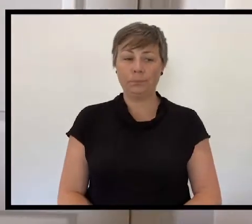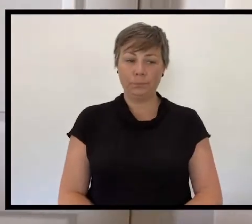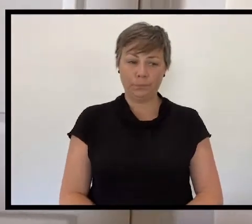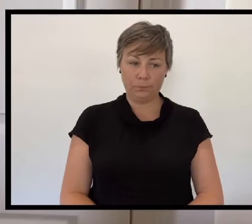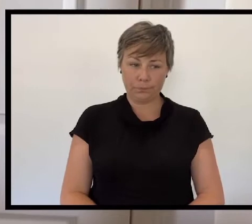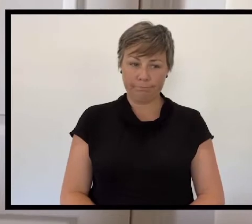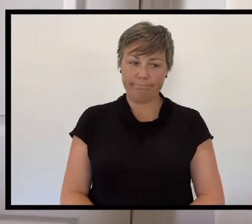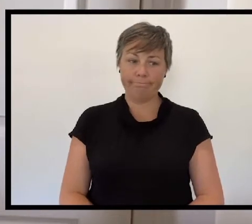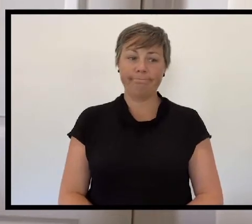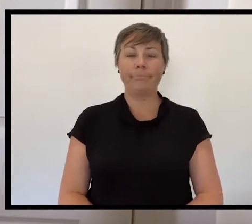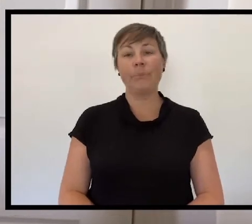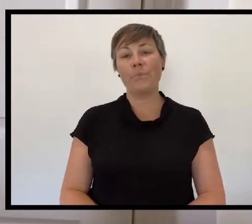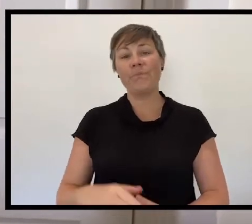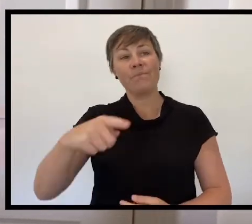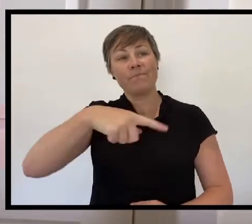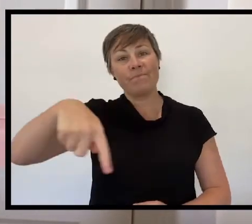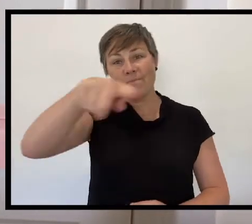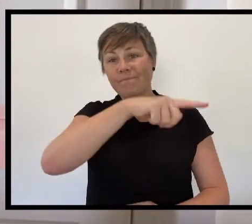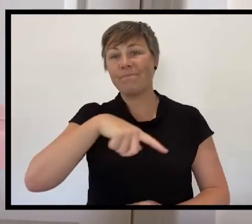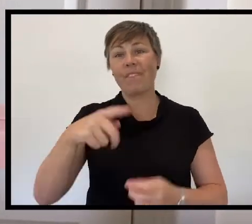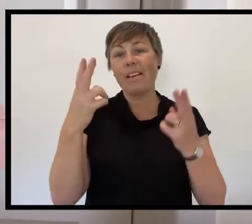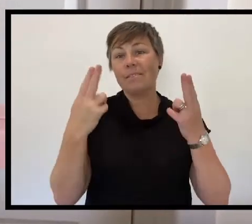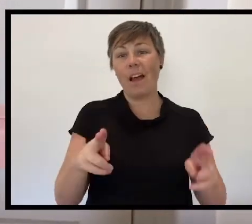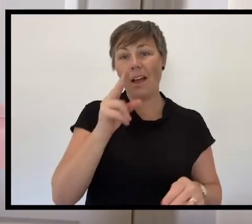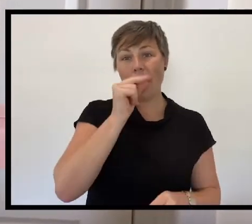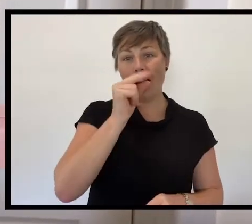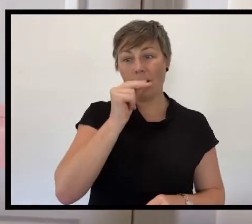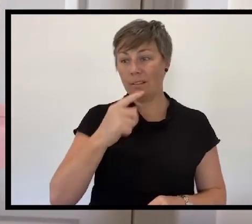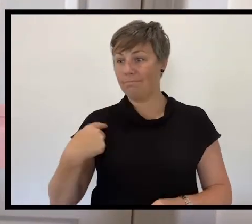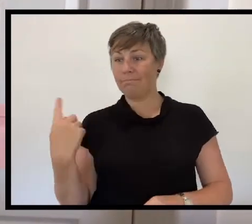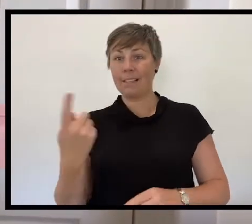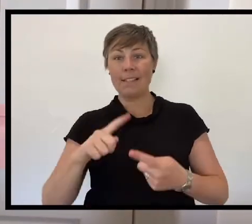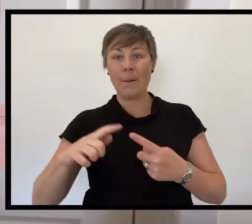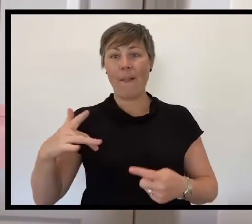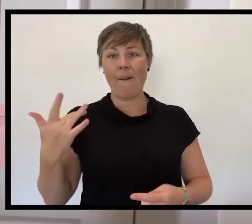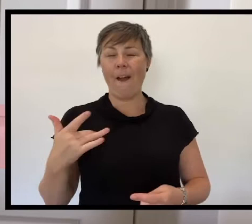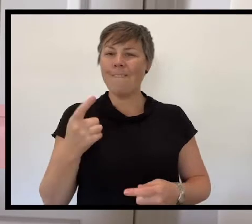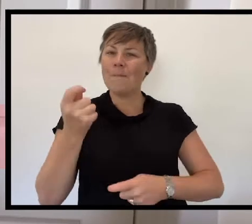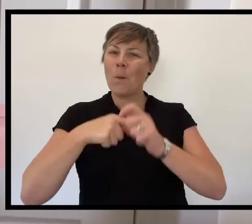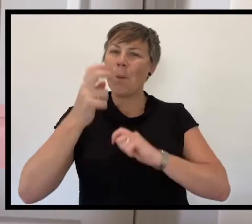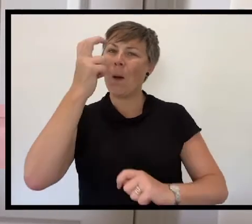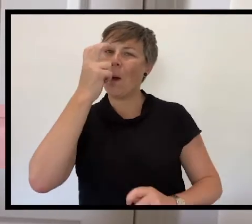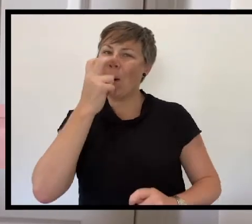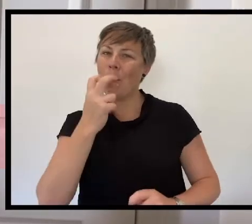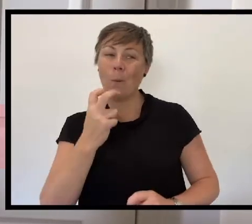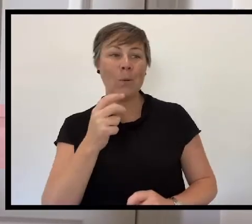They shall grow not old as we that are left grow old age shall not weary them